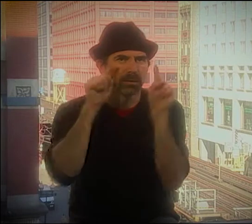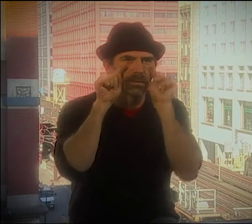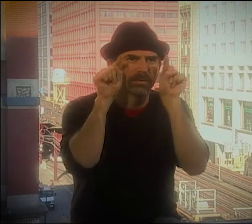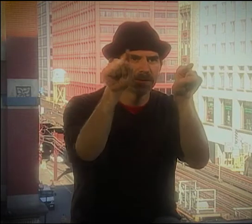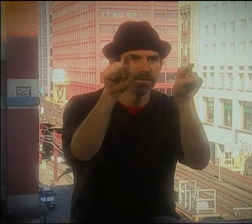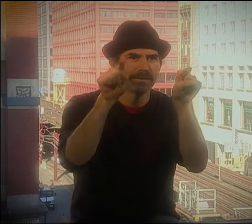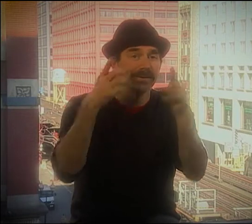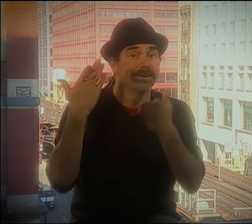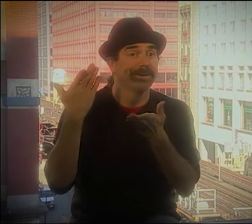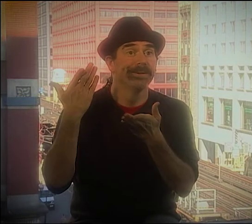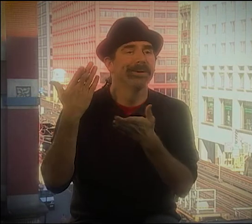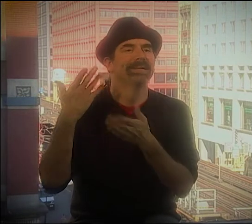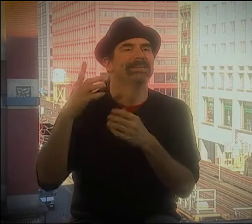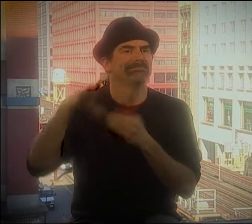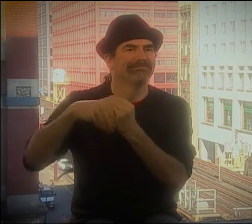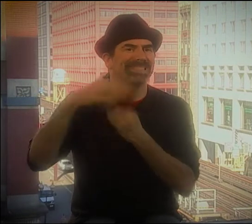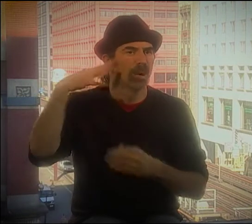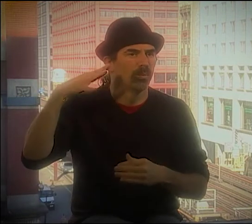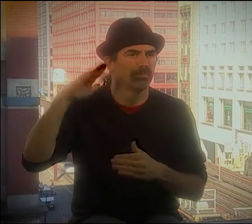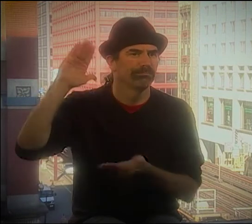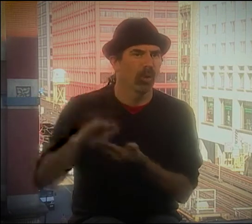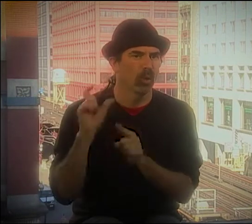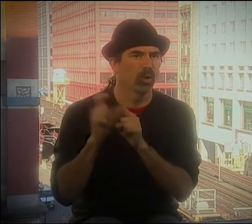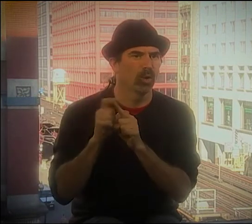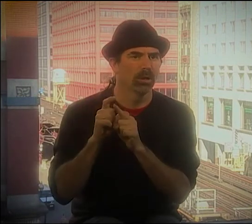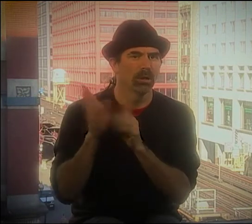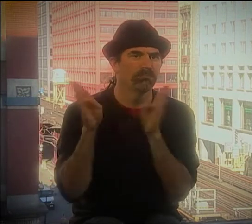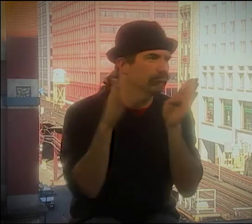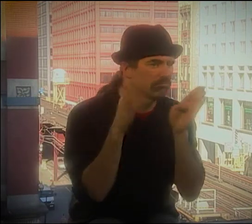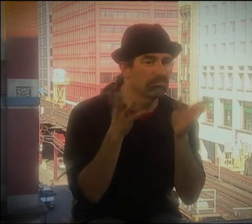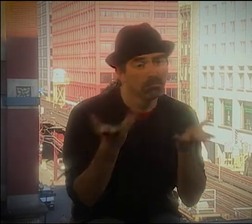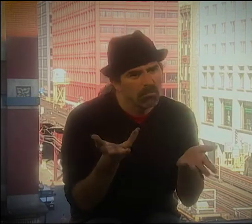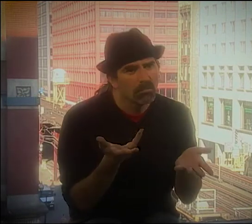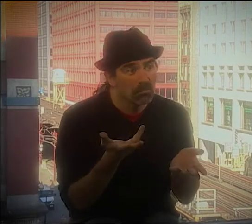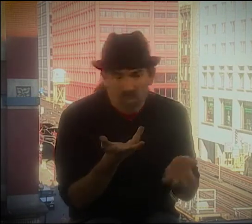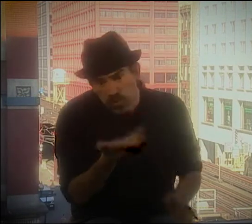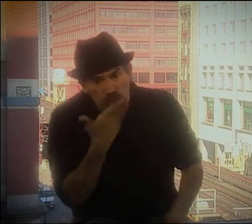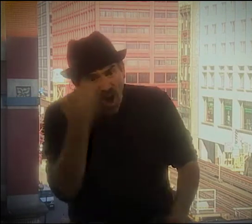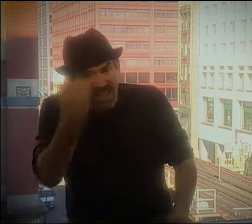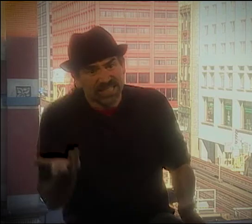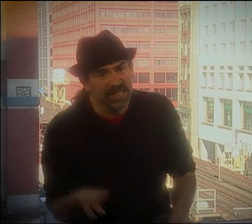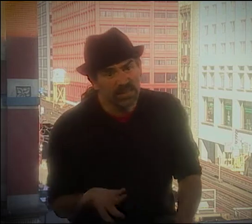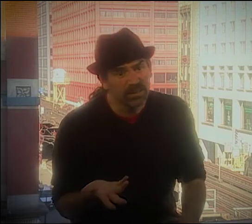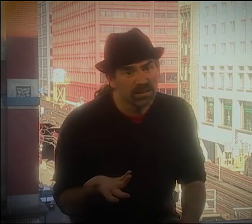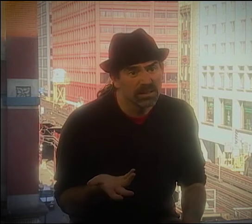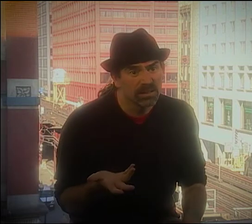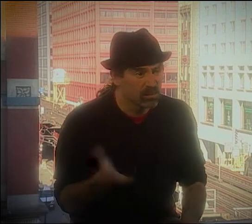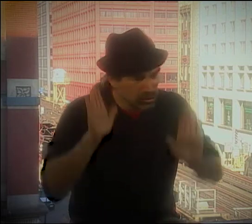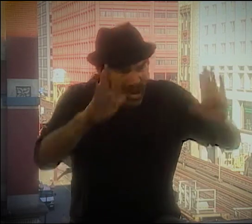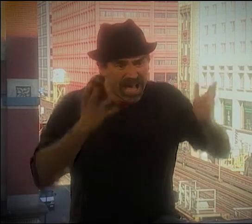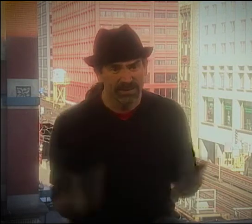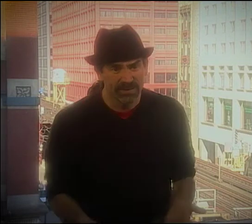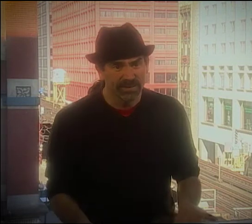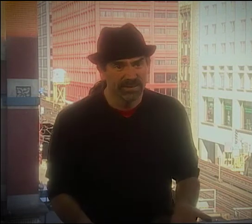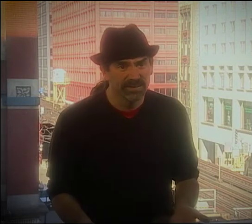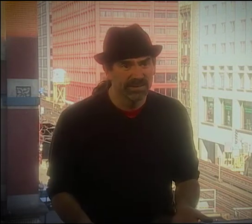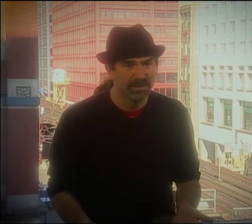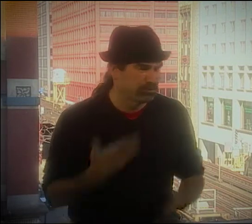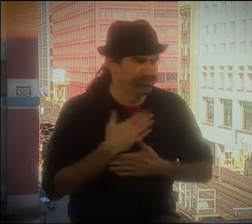AND IT WAS LIKE FOR THE HEARING PEOPLE TO NOT ONLY GET THE LANGUAGE, BUT TO REALLY WATCH THE SIGNS AND HAVE THE SOUNDS.